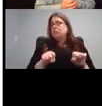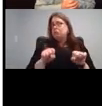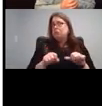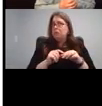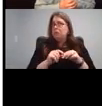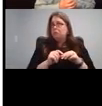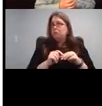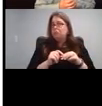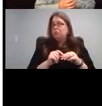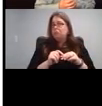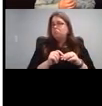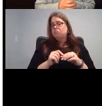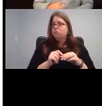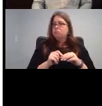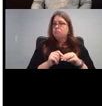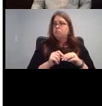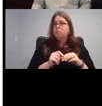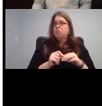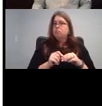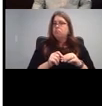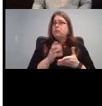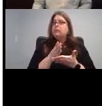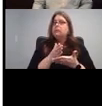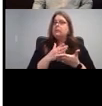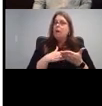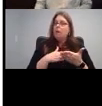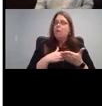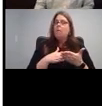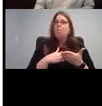some of the